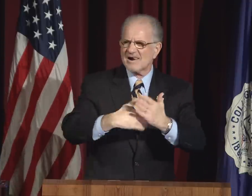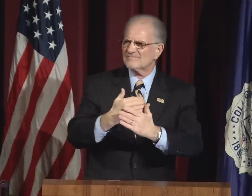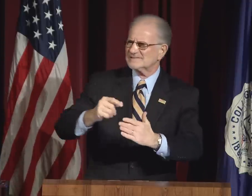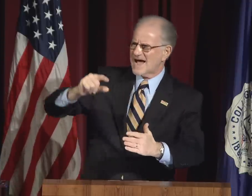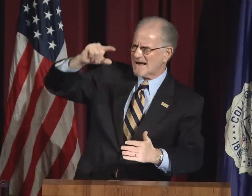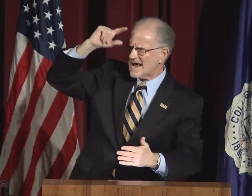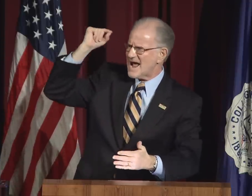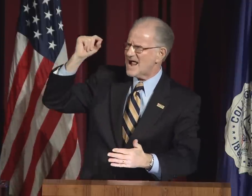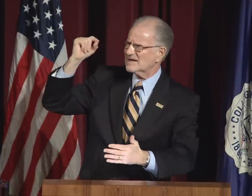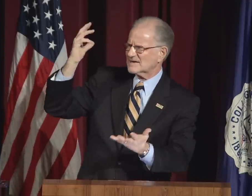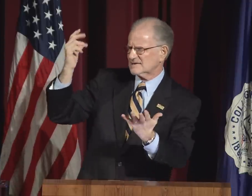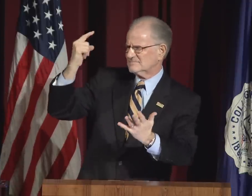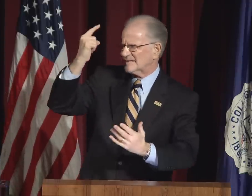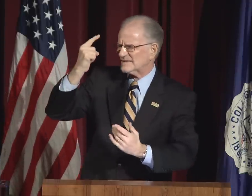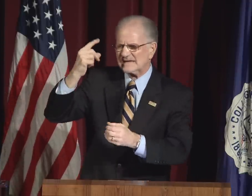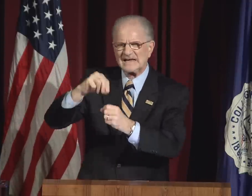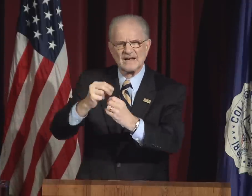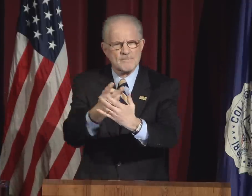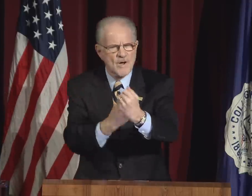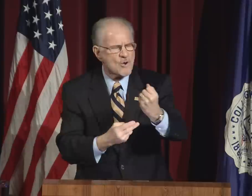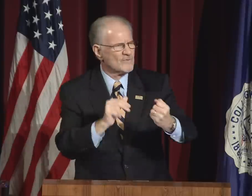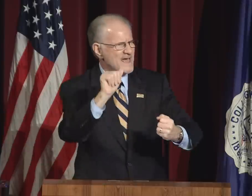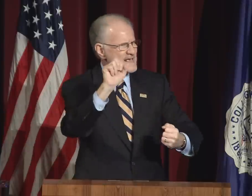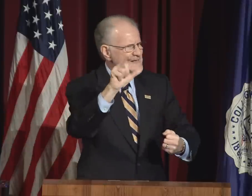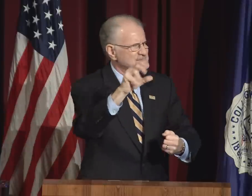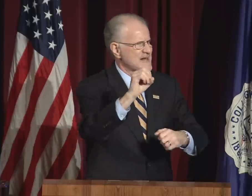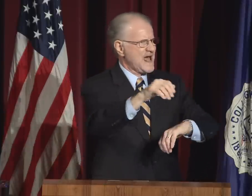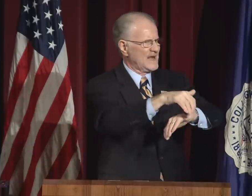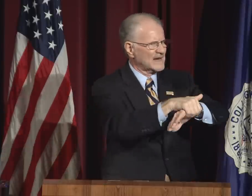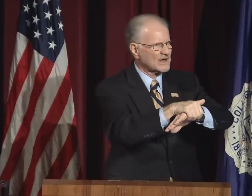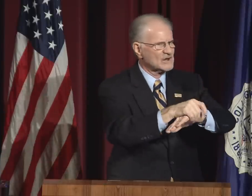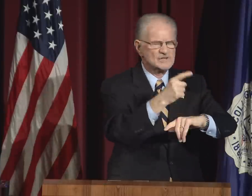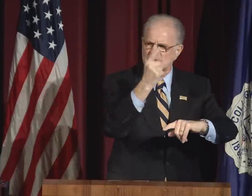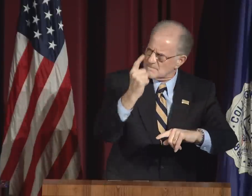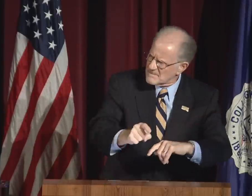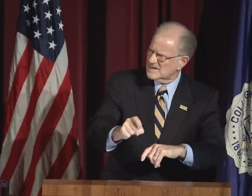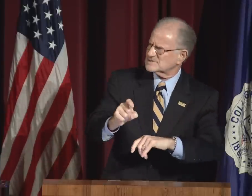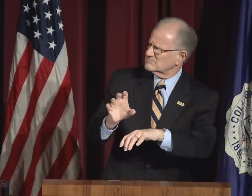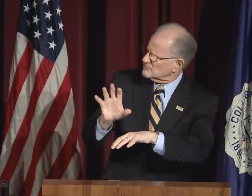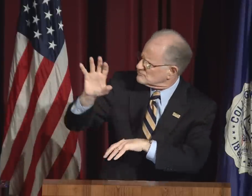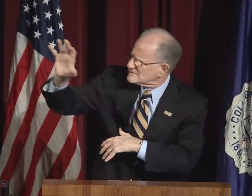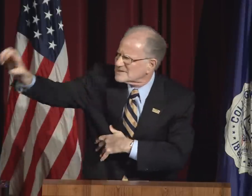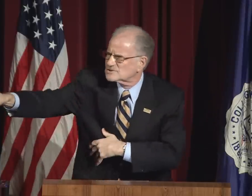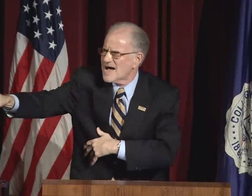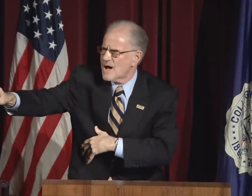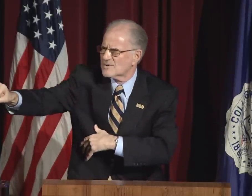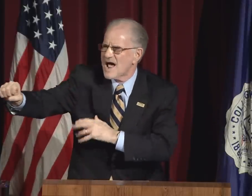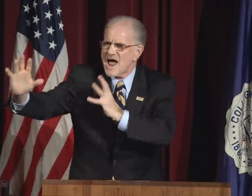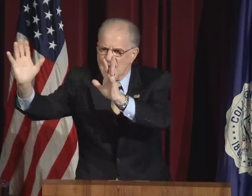All of us at Gallaudet - thinking in both ASL and English -